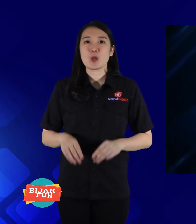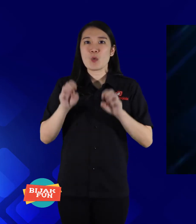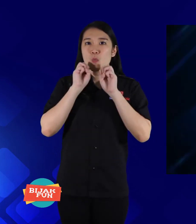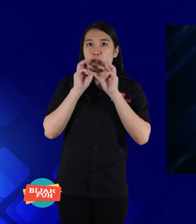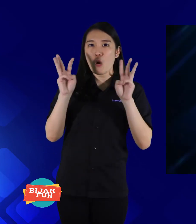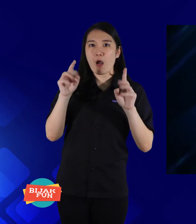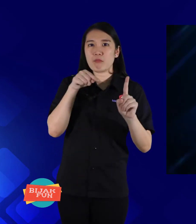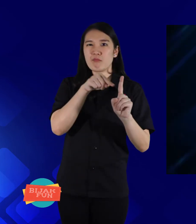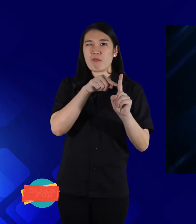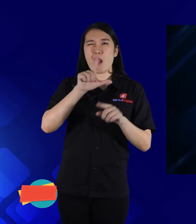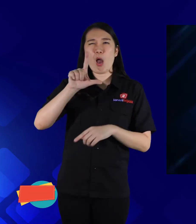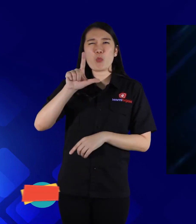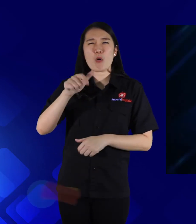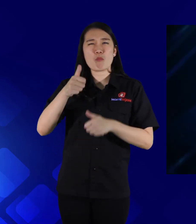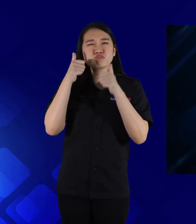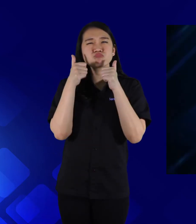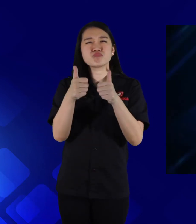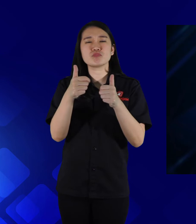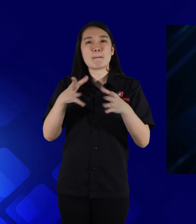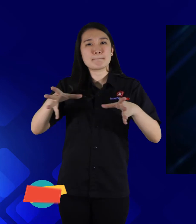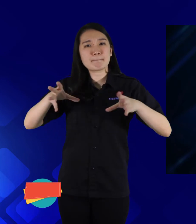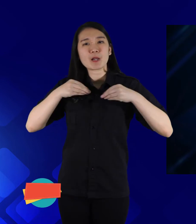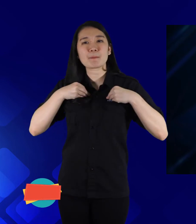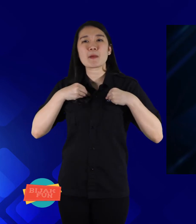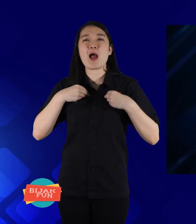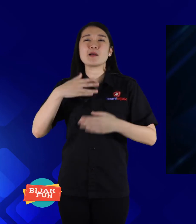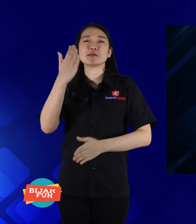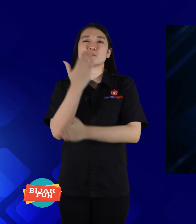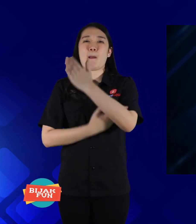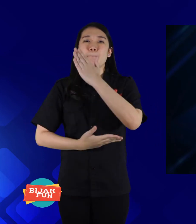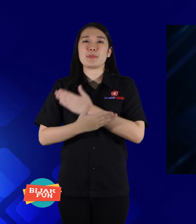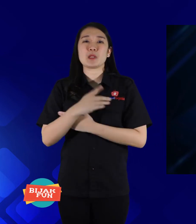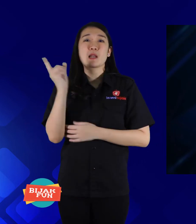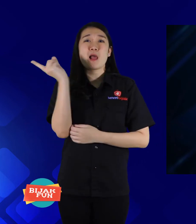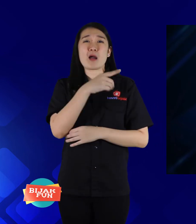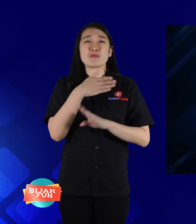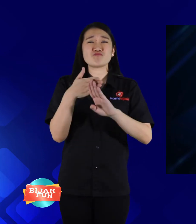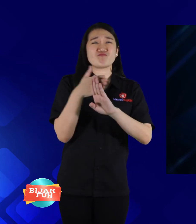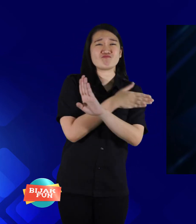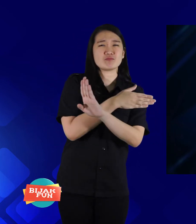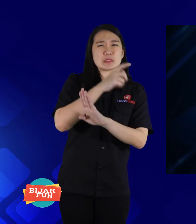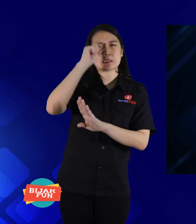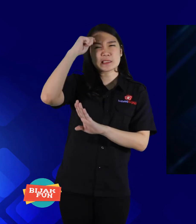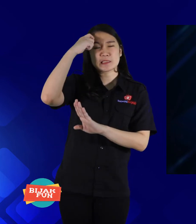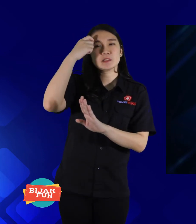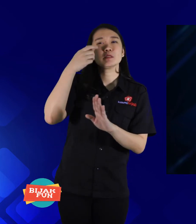Wow Laura is great, accepts disability from the start and had trouble